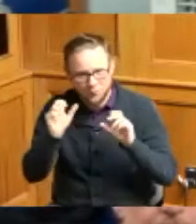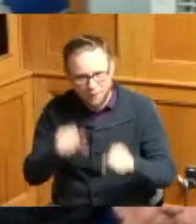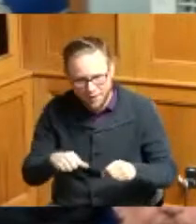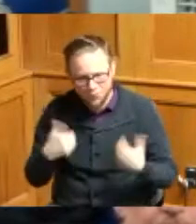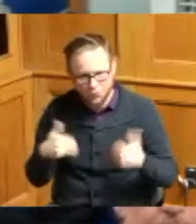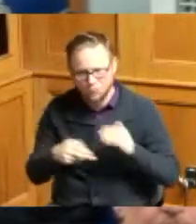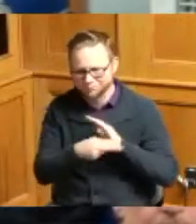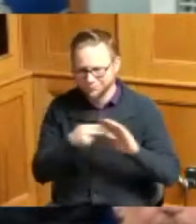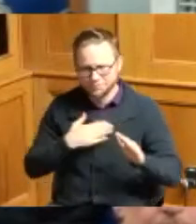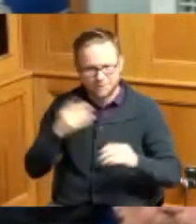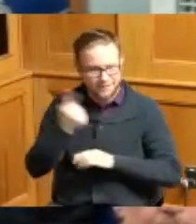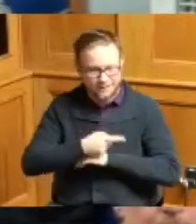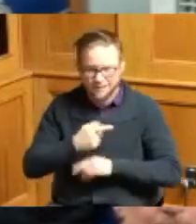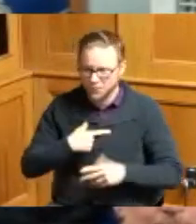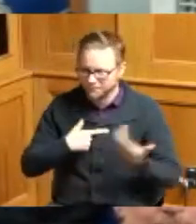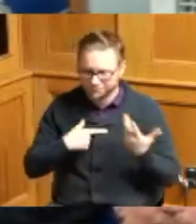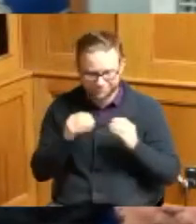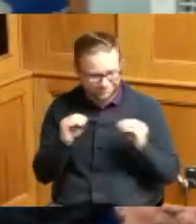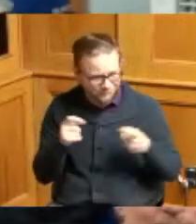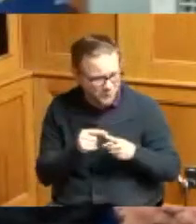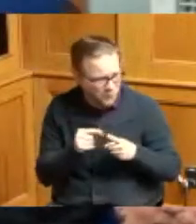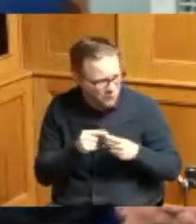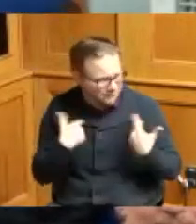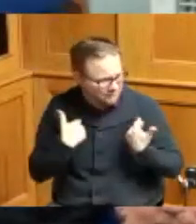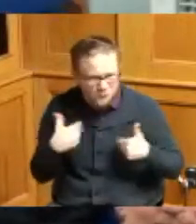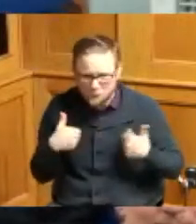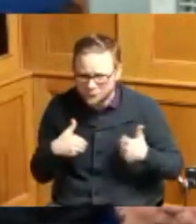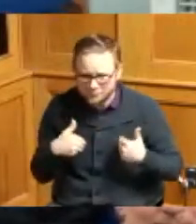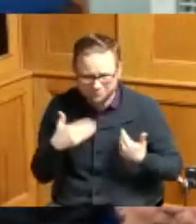words I'm emotional right now I said I wasn't going to get emotional when I get up here but